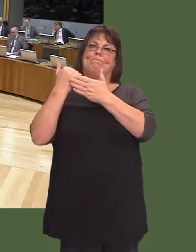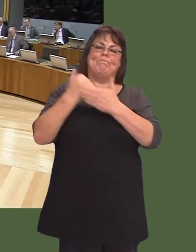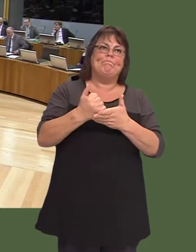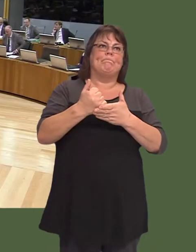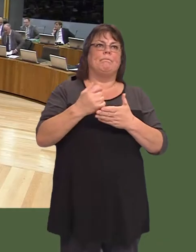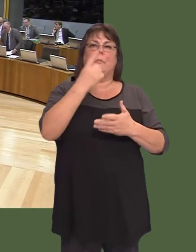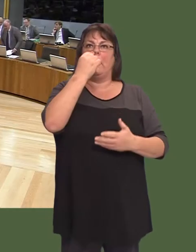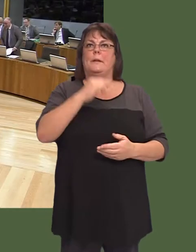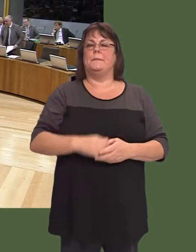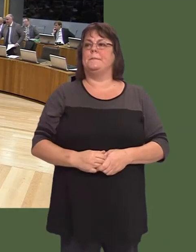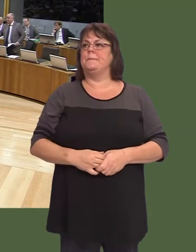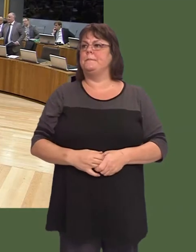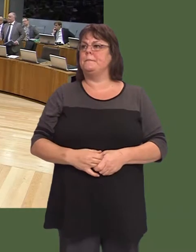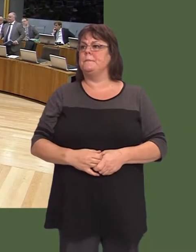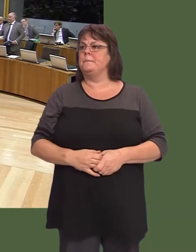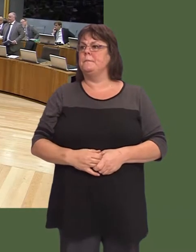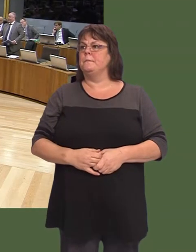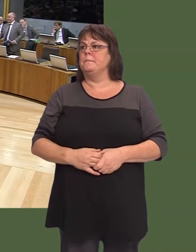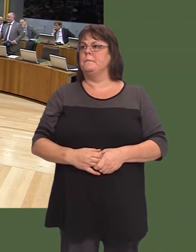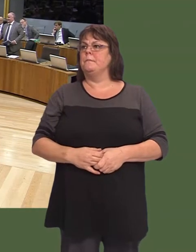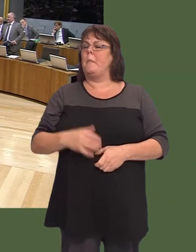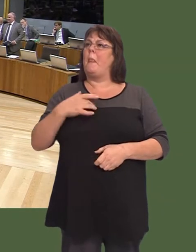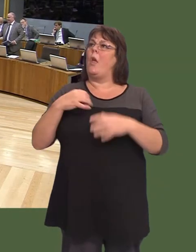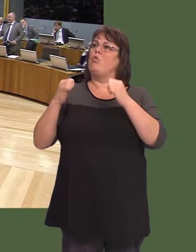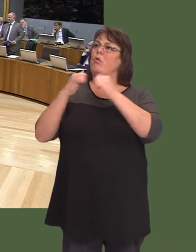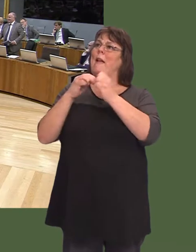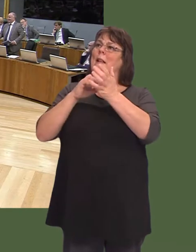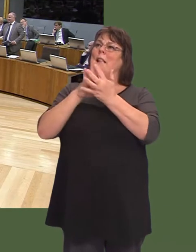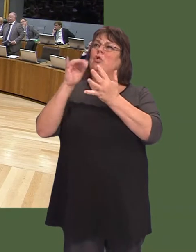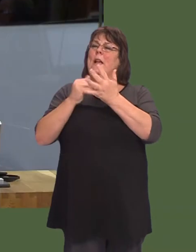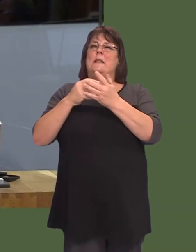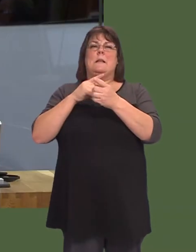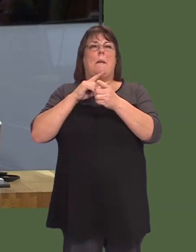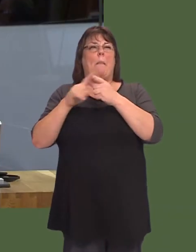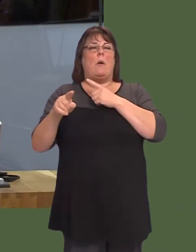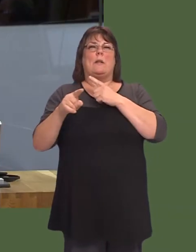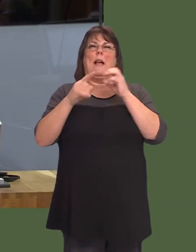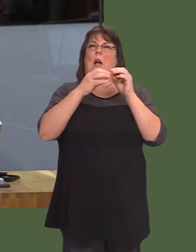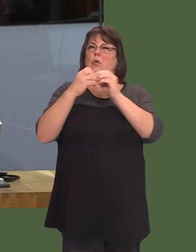Andrew R.T. Davies: I agree with you, First Minister; the NHS is about acronyms and, obviously, statistics.